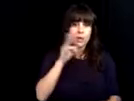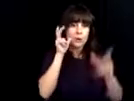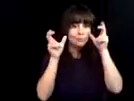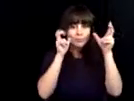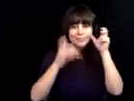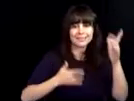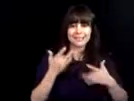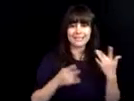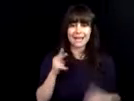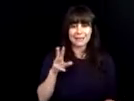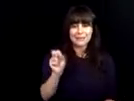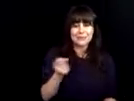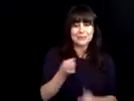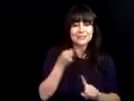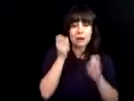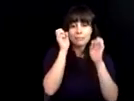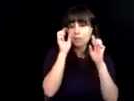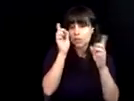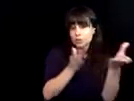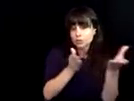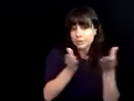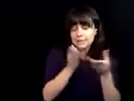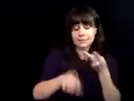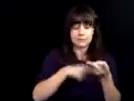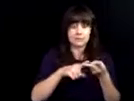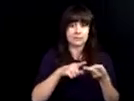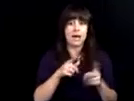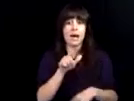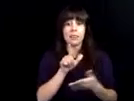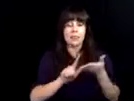the